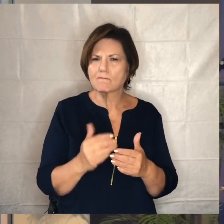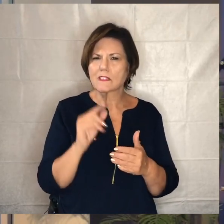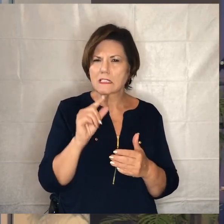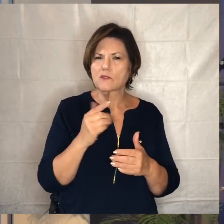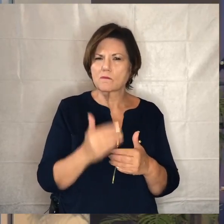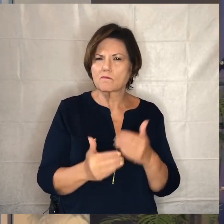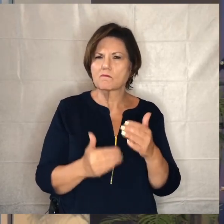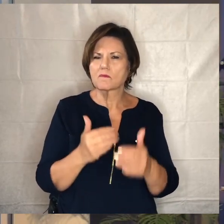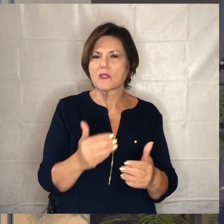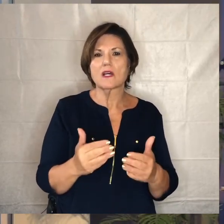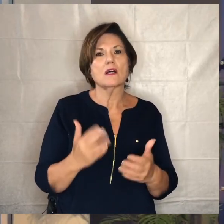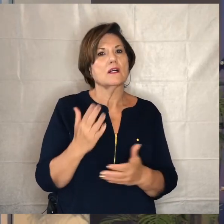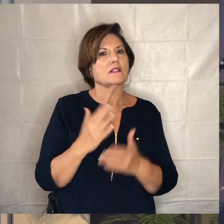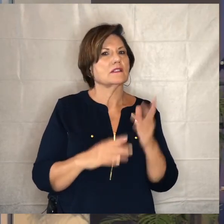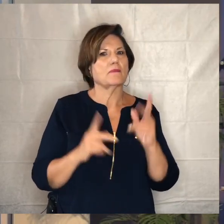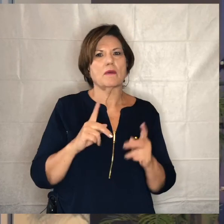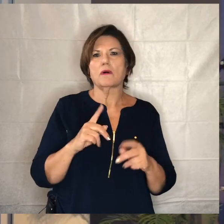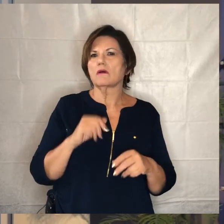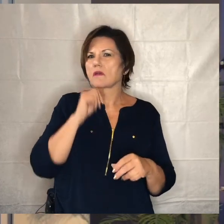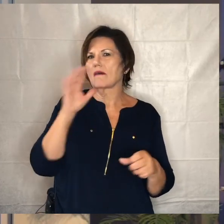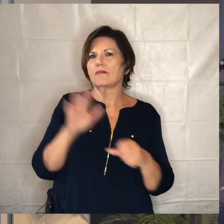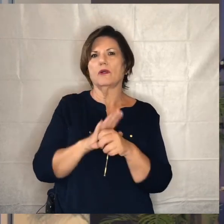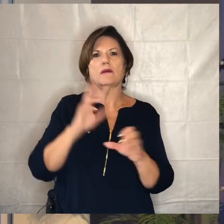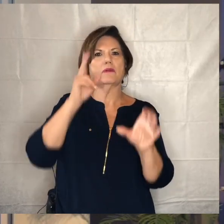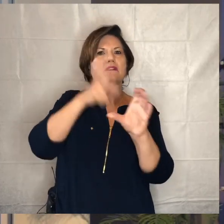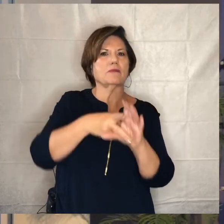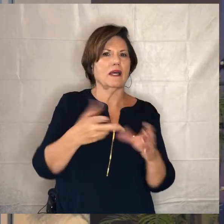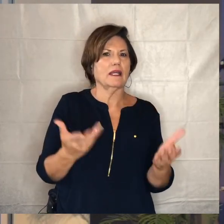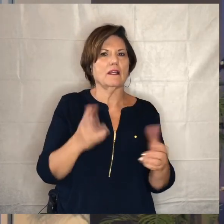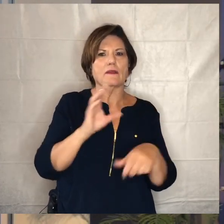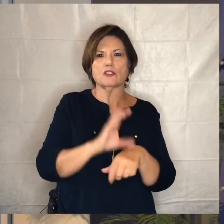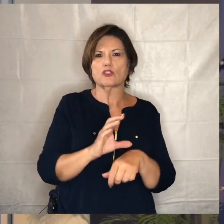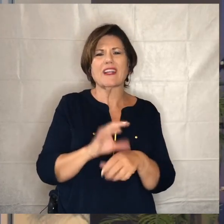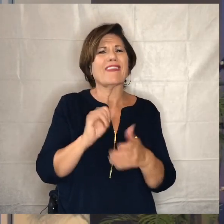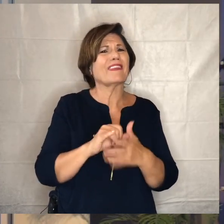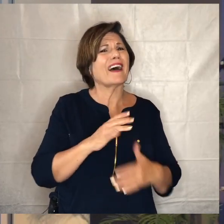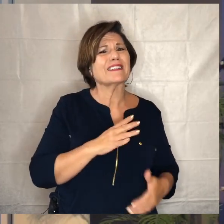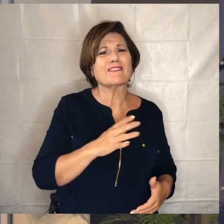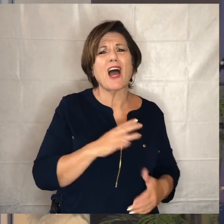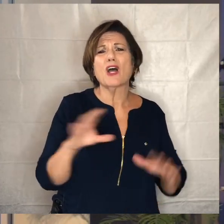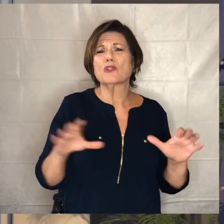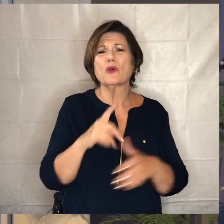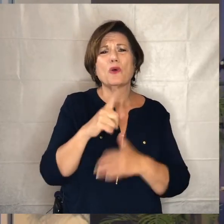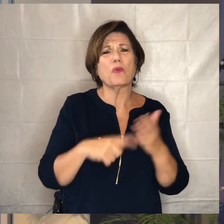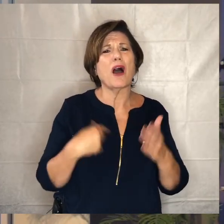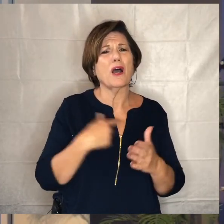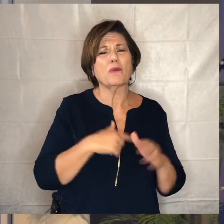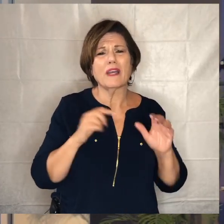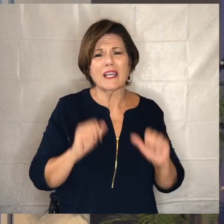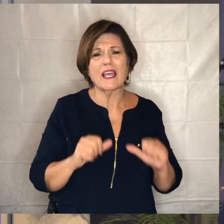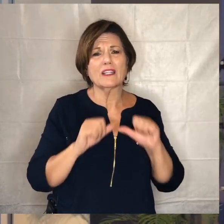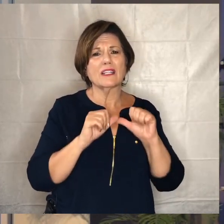still not going to participate in the things that are happening at the church and that's okay we're going to do what we can to continue to do the things